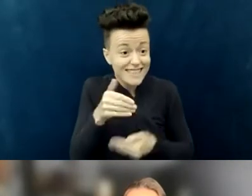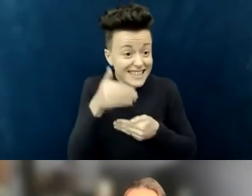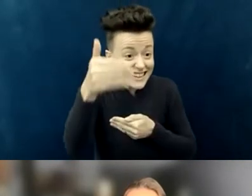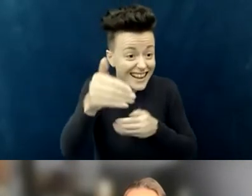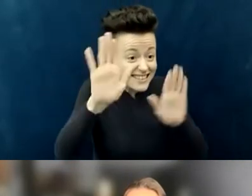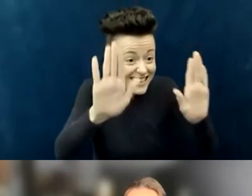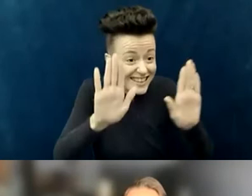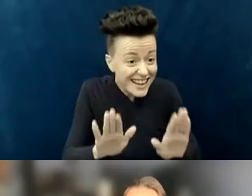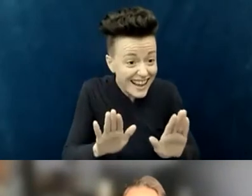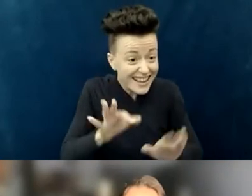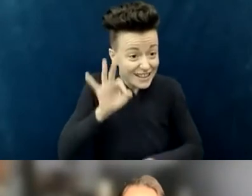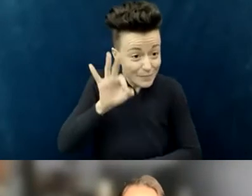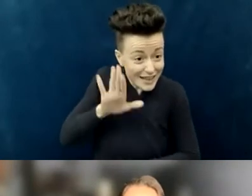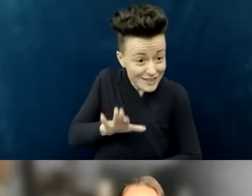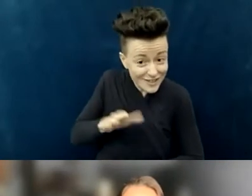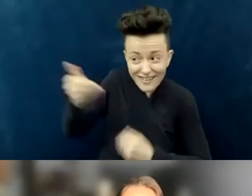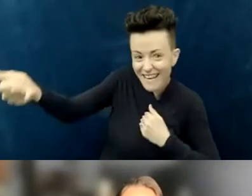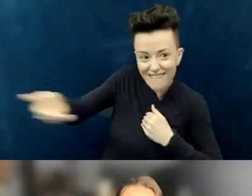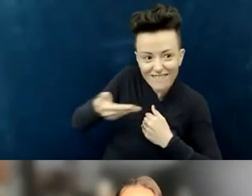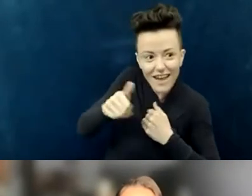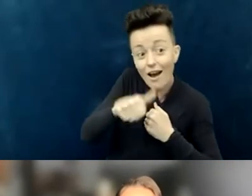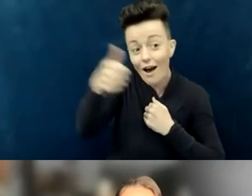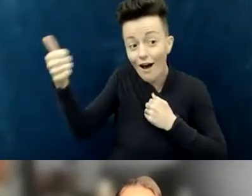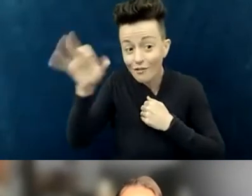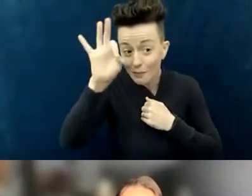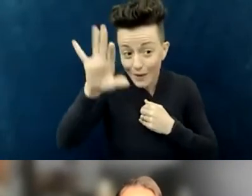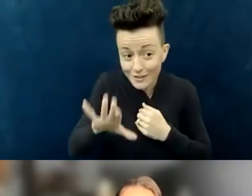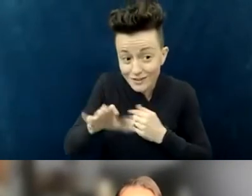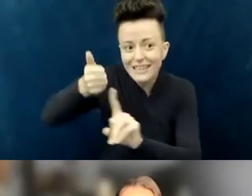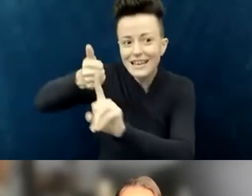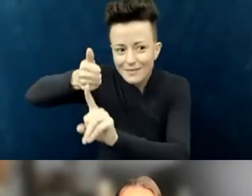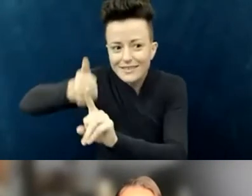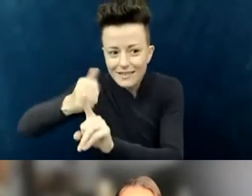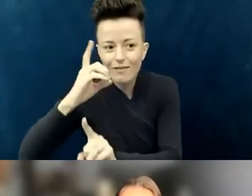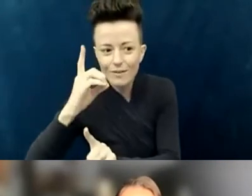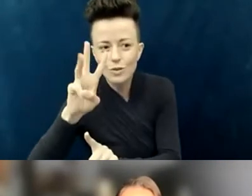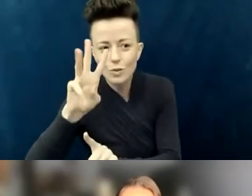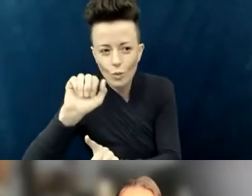I loved that; I loved hearing this pastor's response.